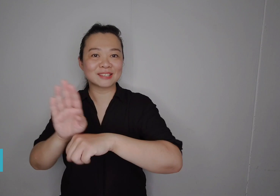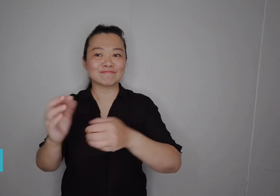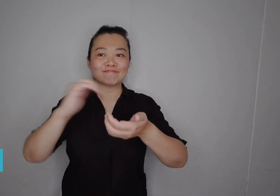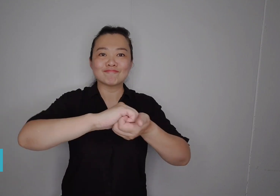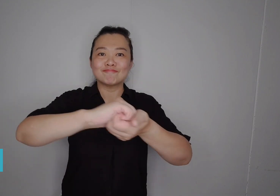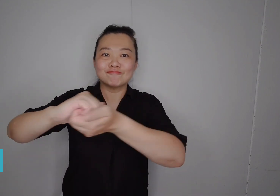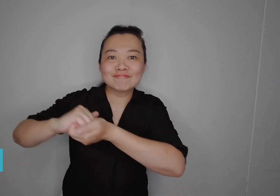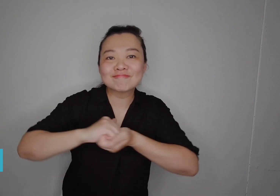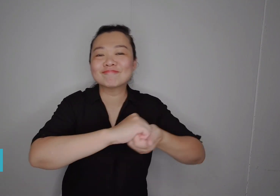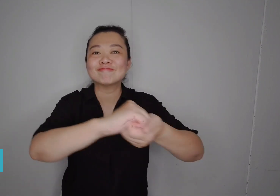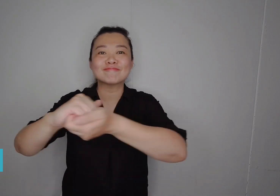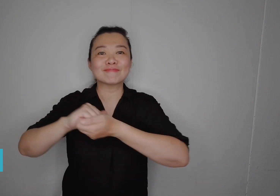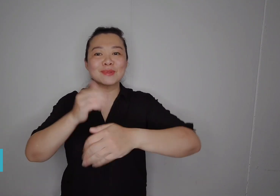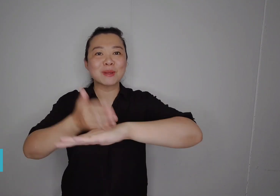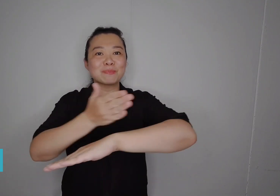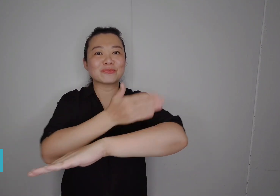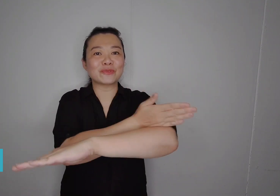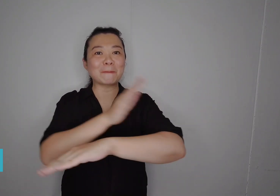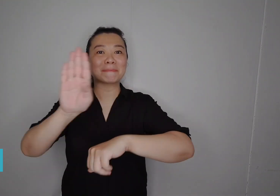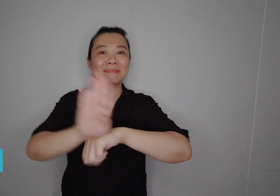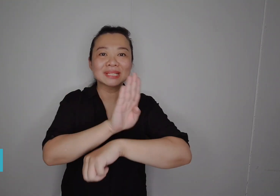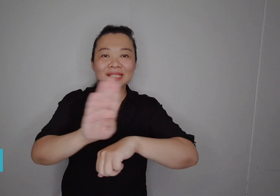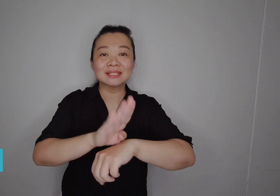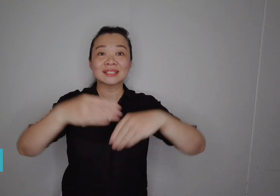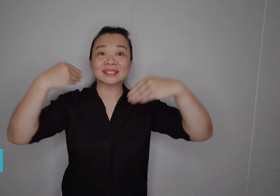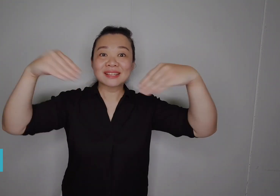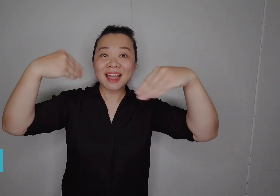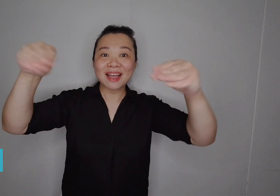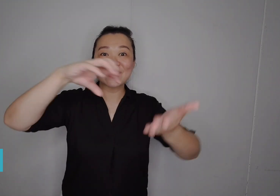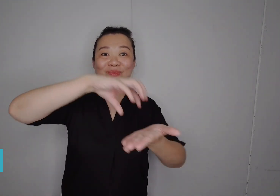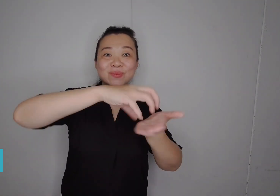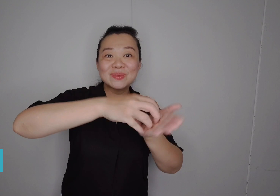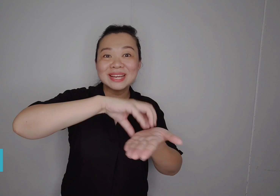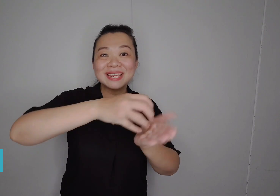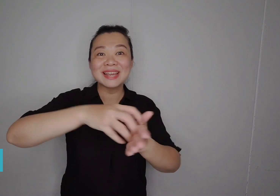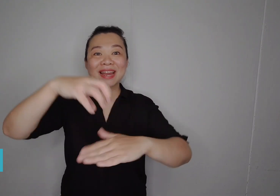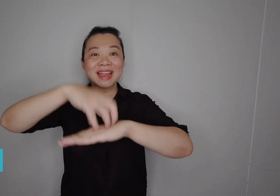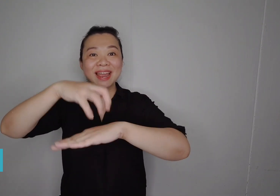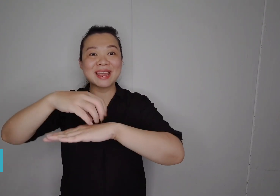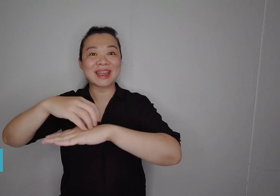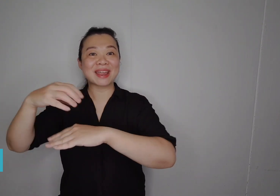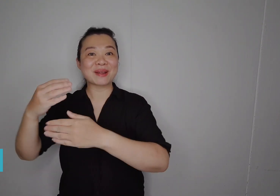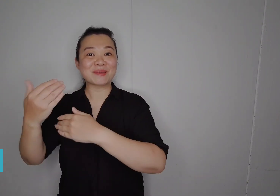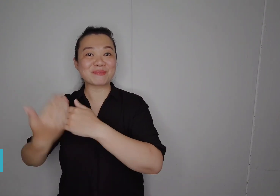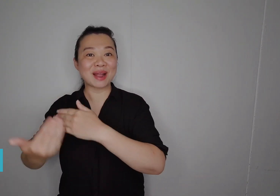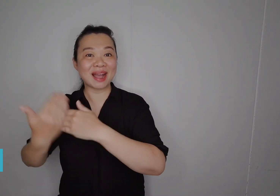selling cookies, cake, and bread. It became very popular in Asia.